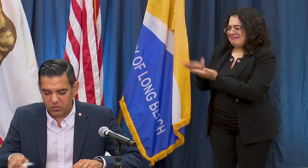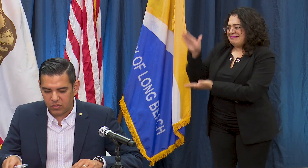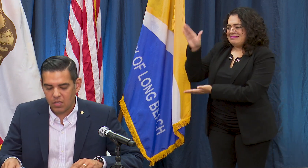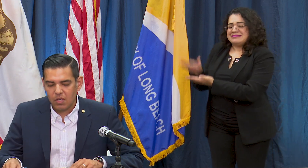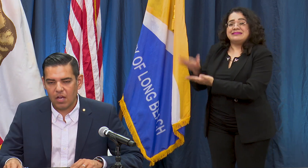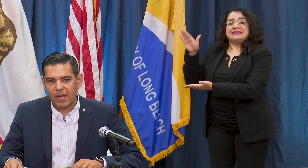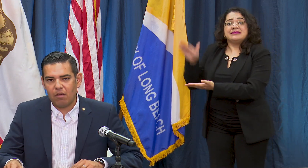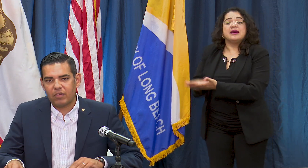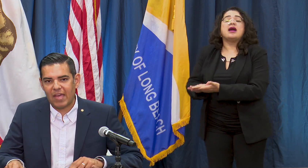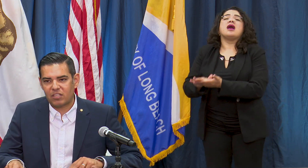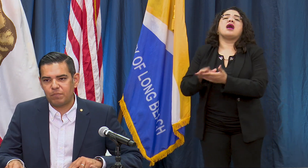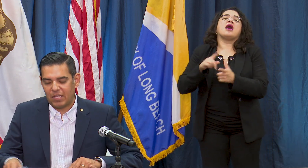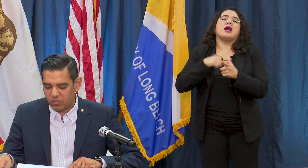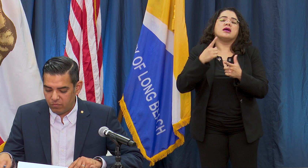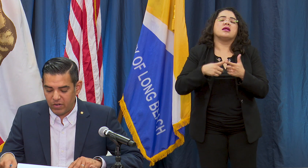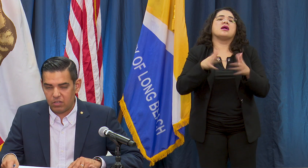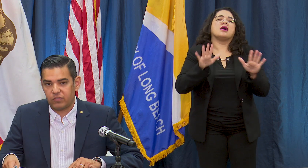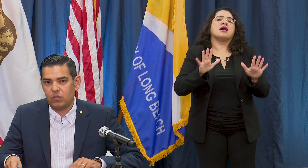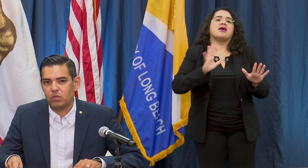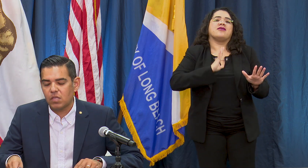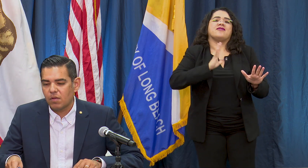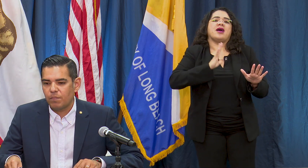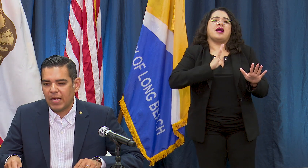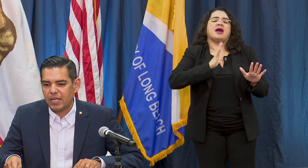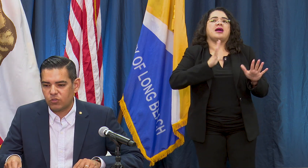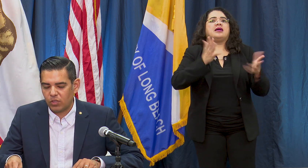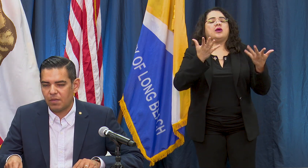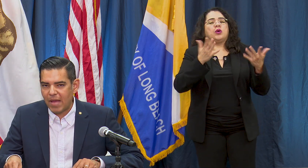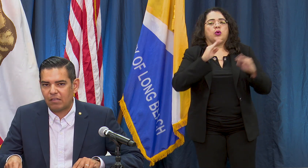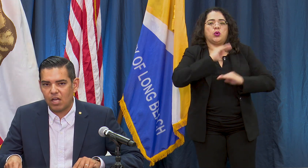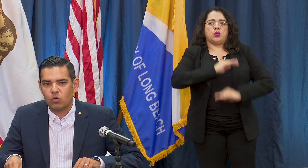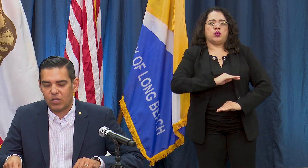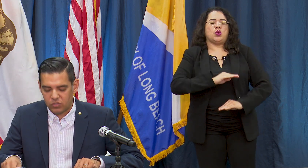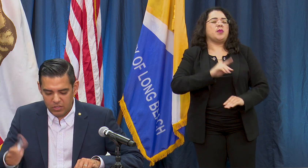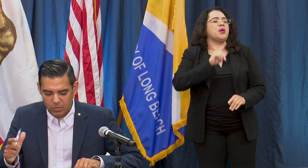about that expansion very soon but it's really a backlog question as it relates